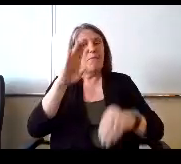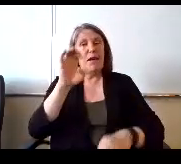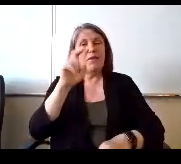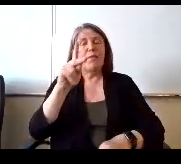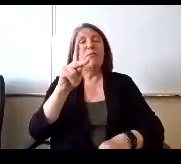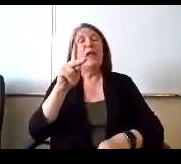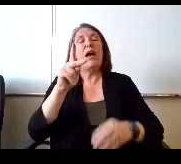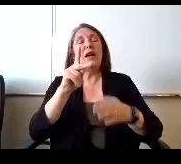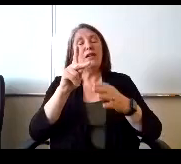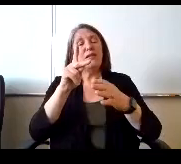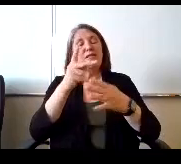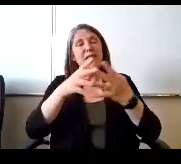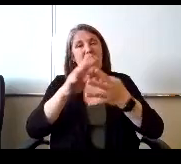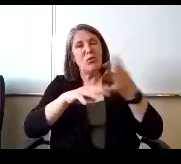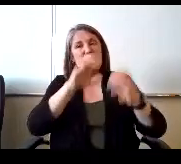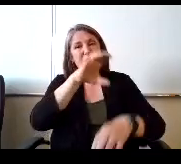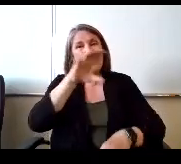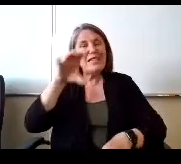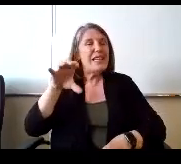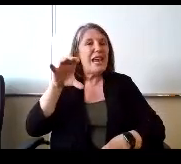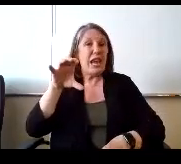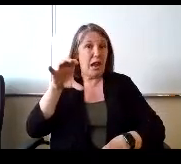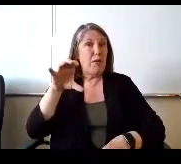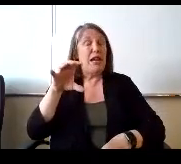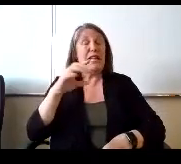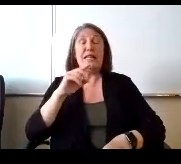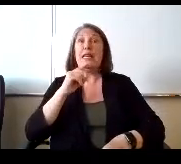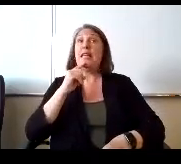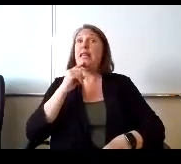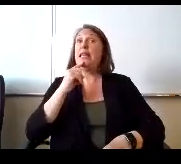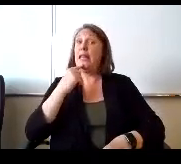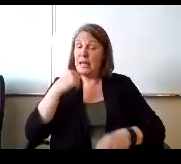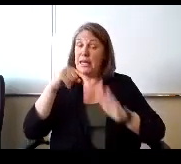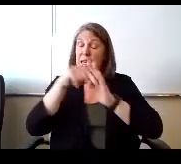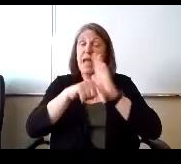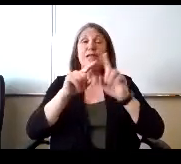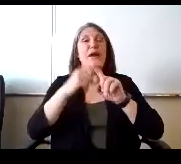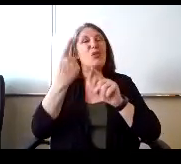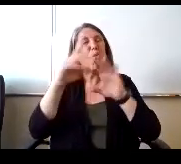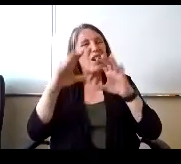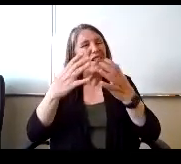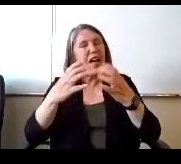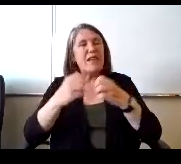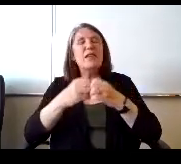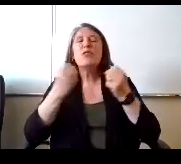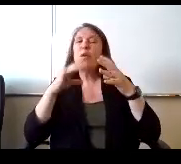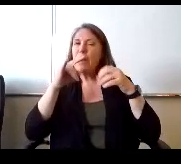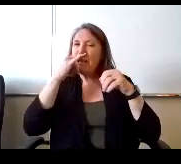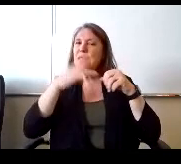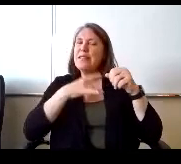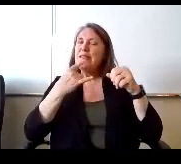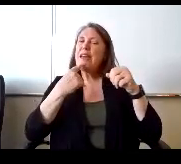Your kids are, you know, they're intense, but they're only doing one class, and so a lot of the kids say they really like it.